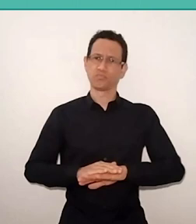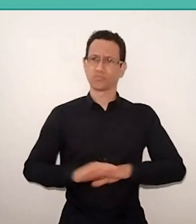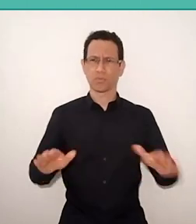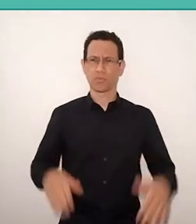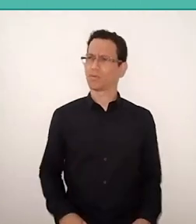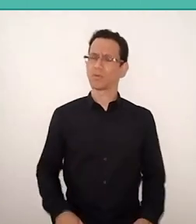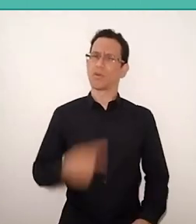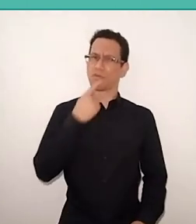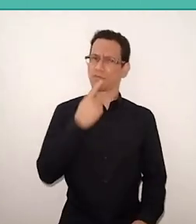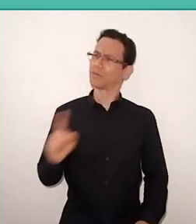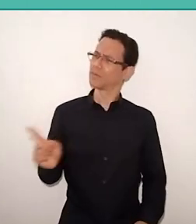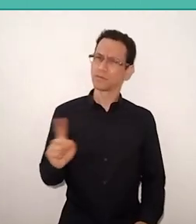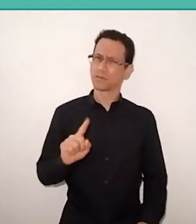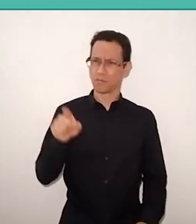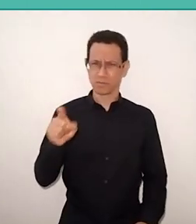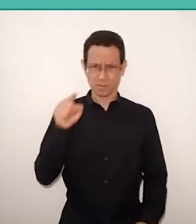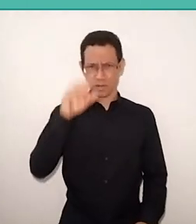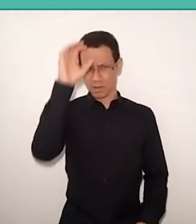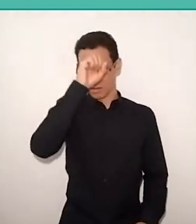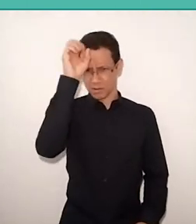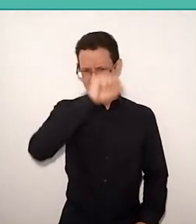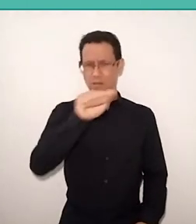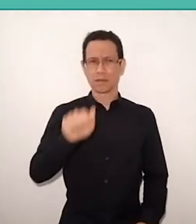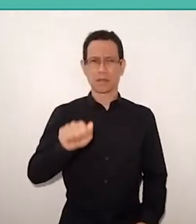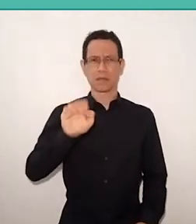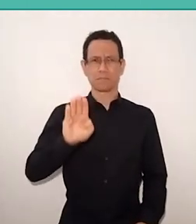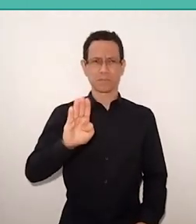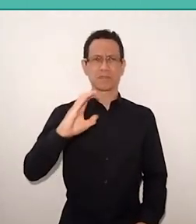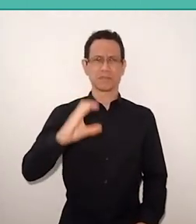when you were literate, there under the mango tree, there in Jaboatão, in Recife,